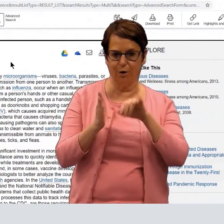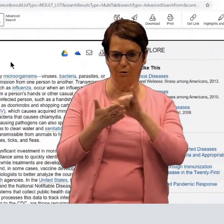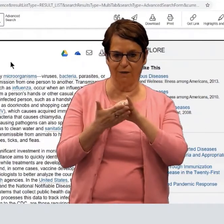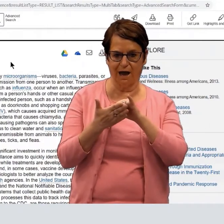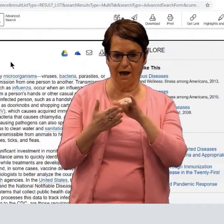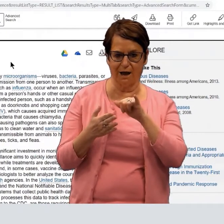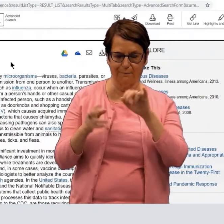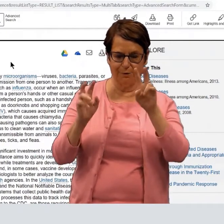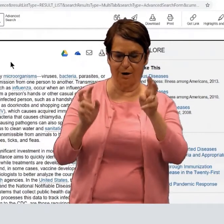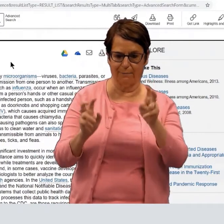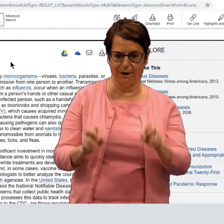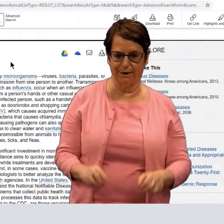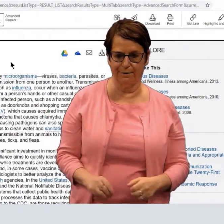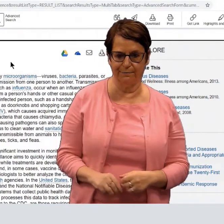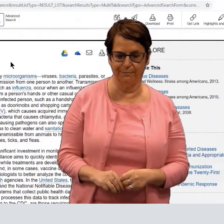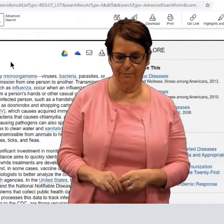This explains that topic more in depth.